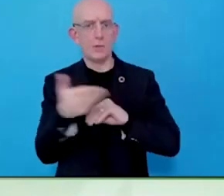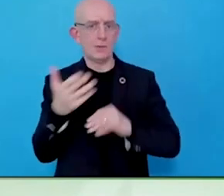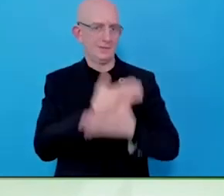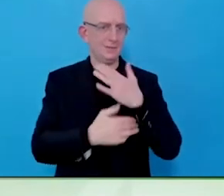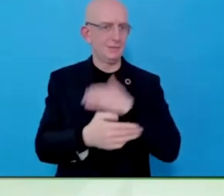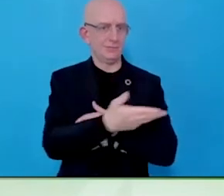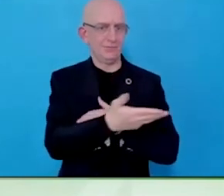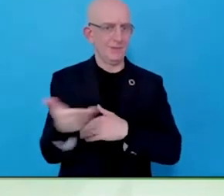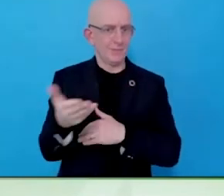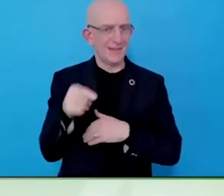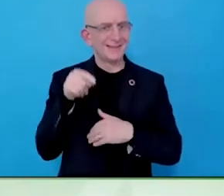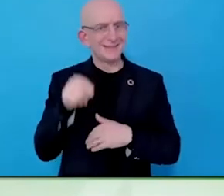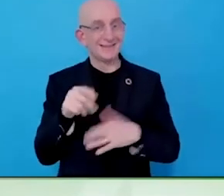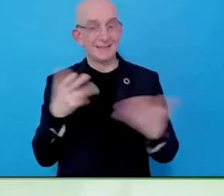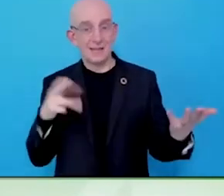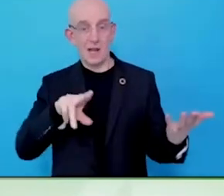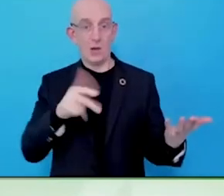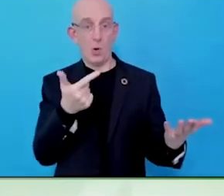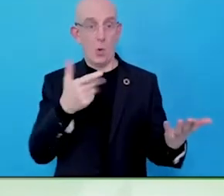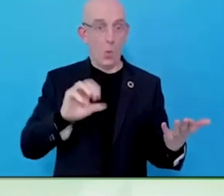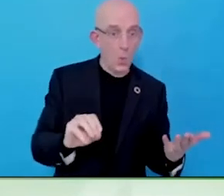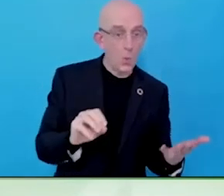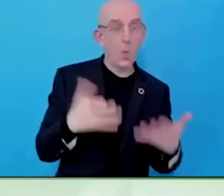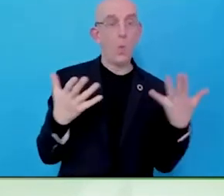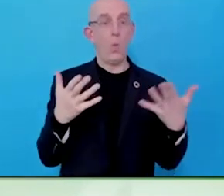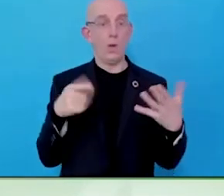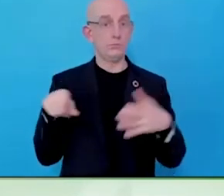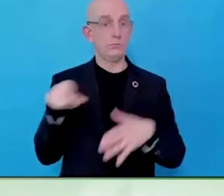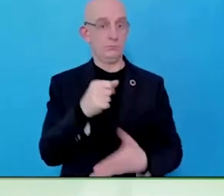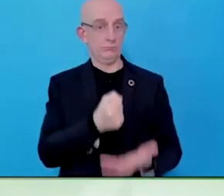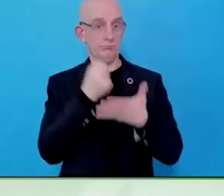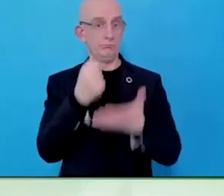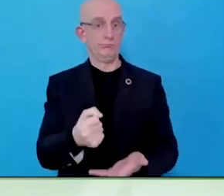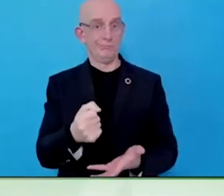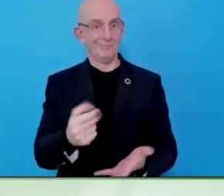You are flipping it all on its head, rather than business learning